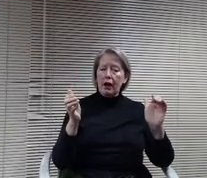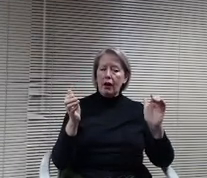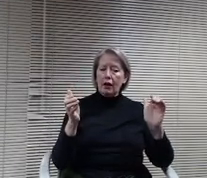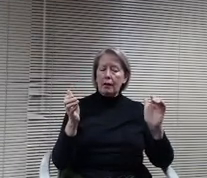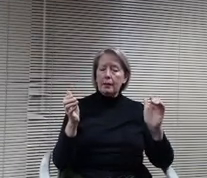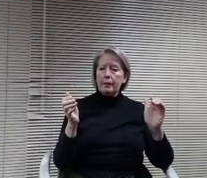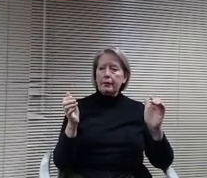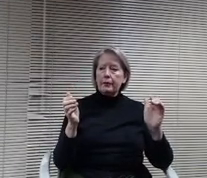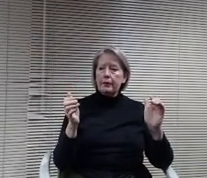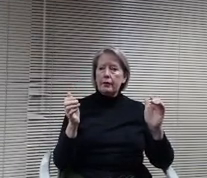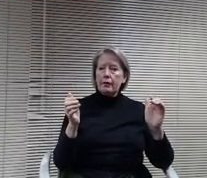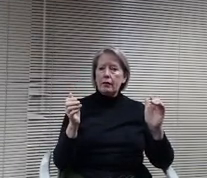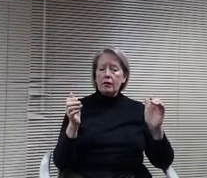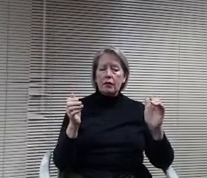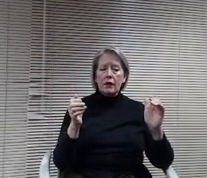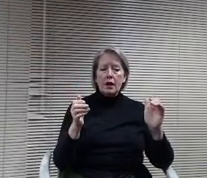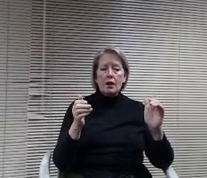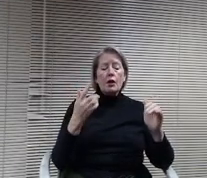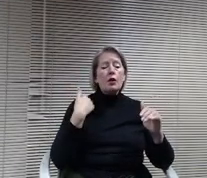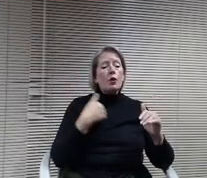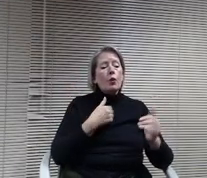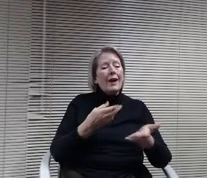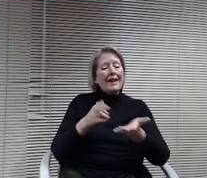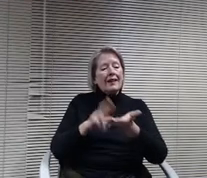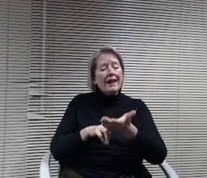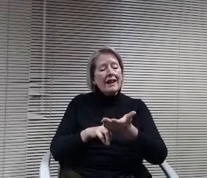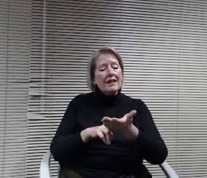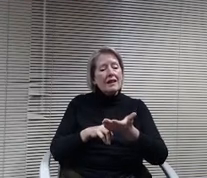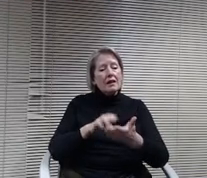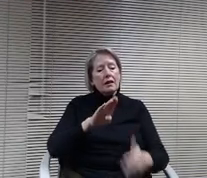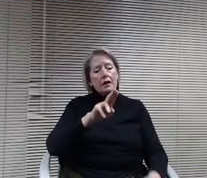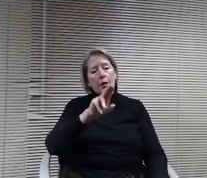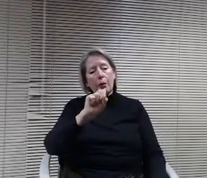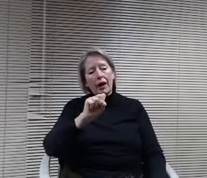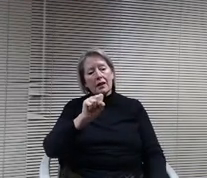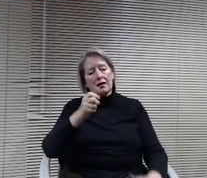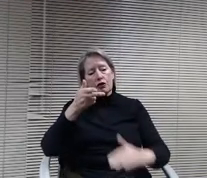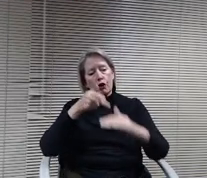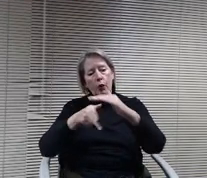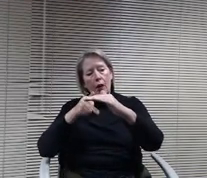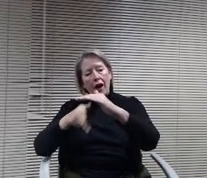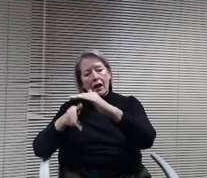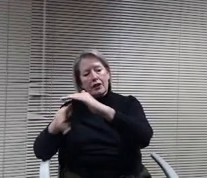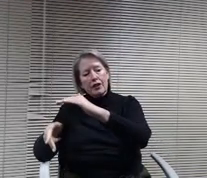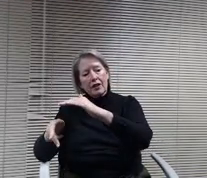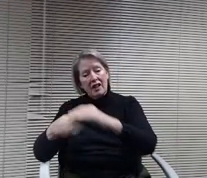We leased the bus garage and so we're. Possible with the triple net lease to make all of repairs